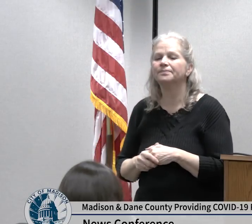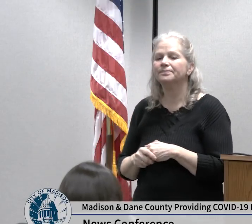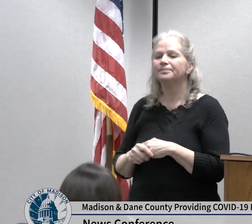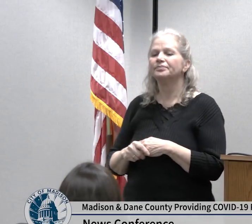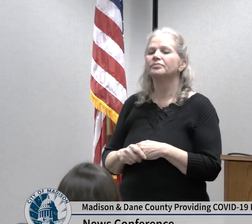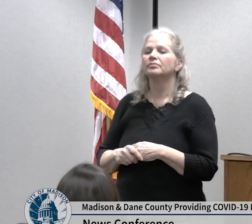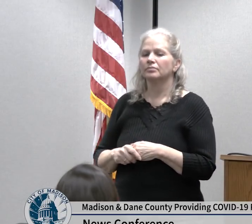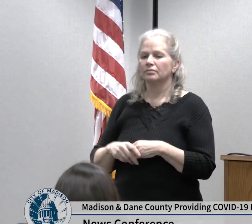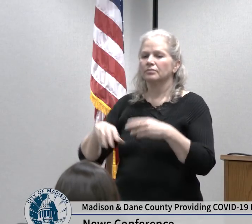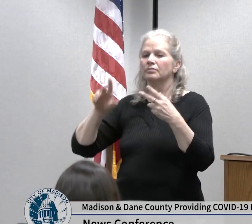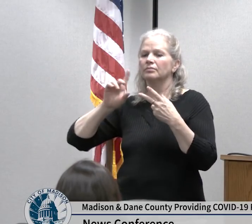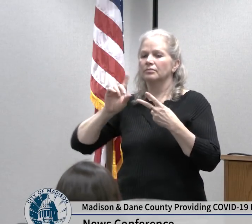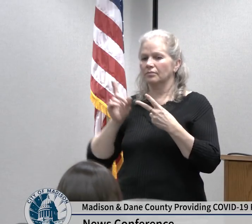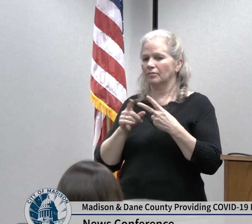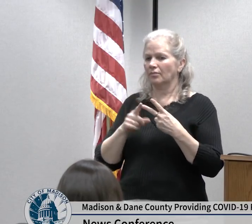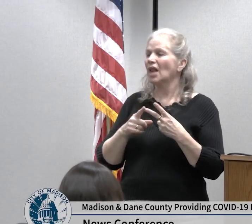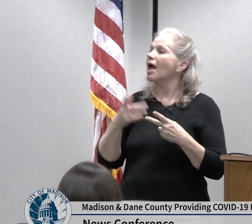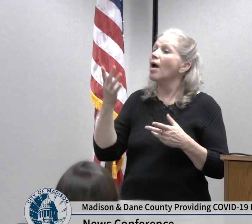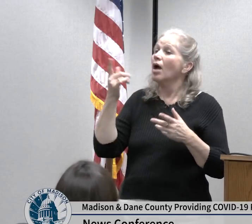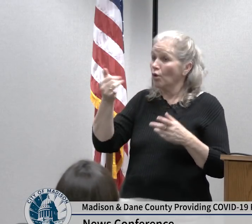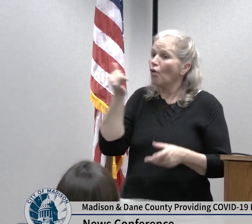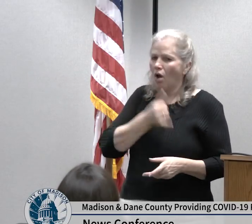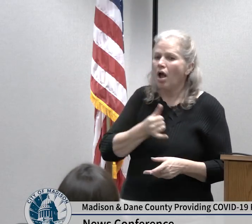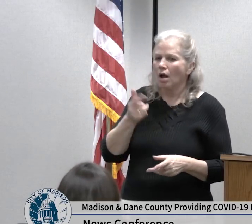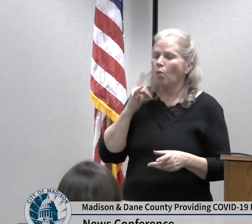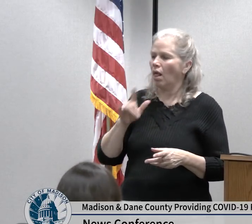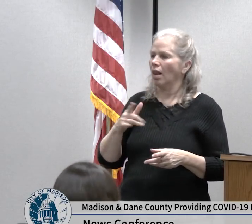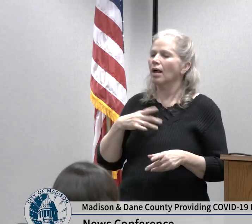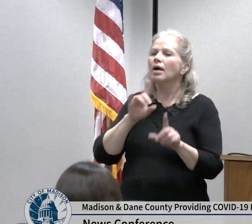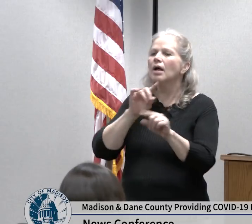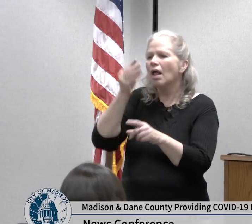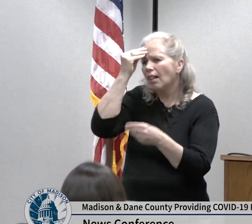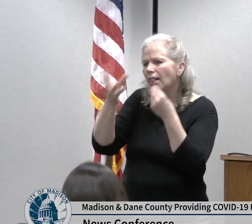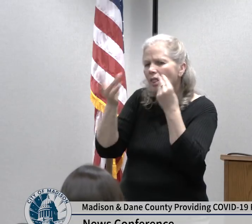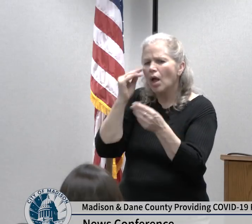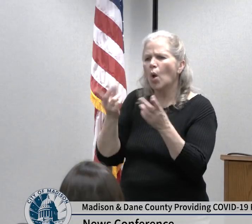in our staff to make sure that the patient is triage the appropriate site